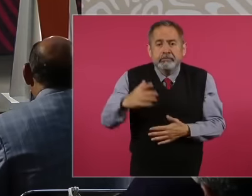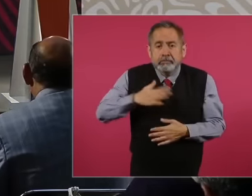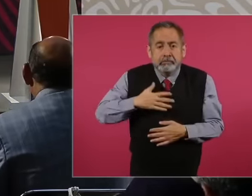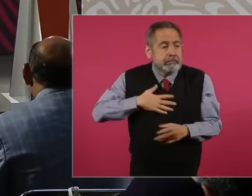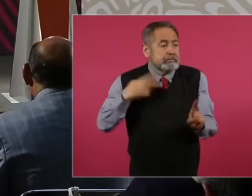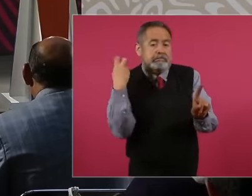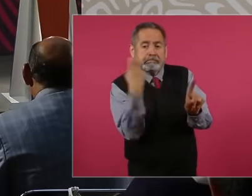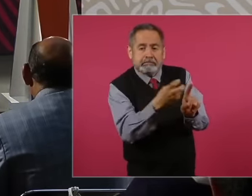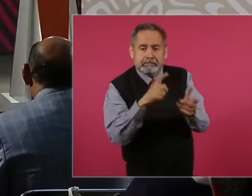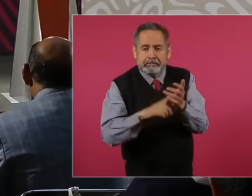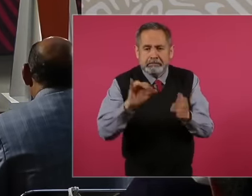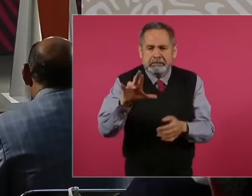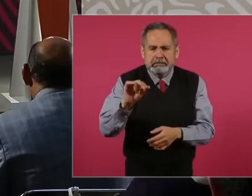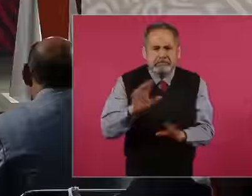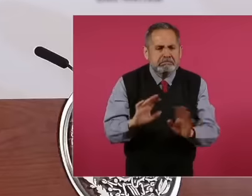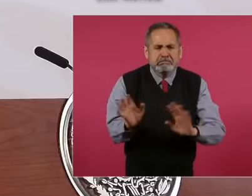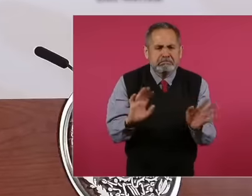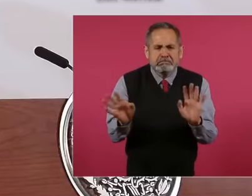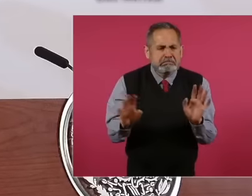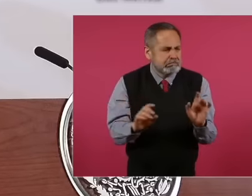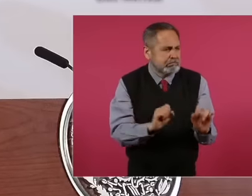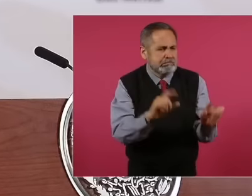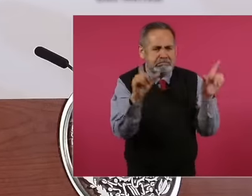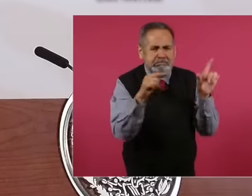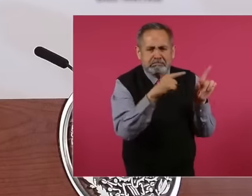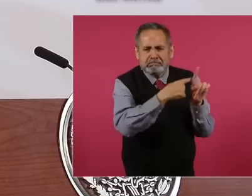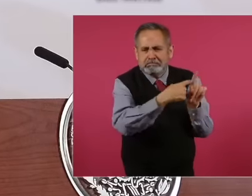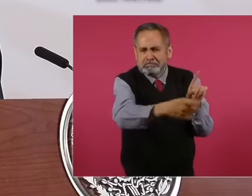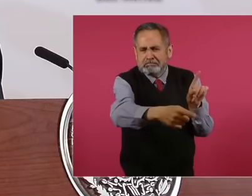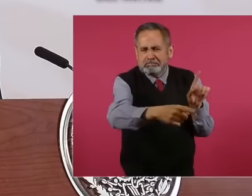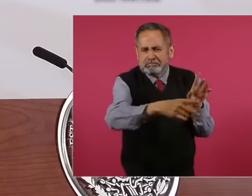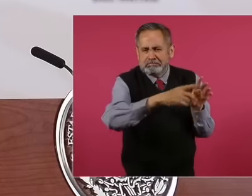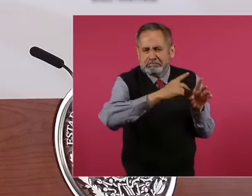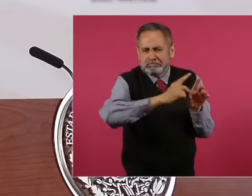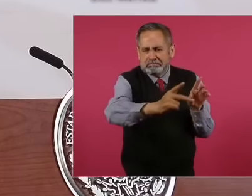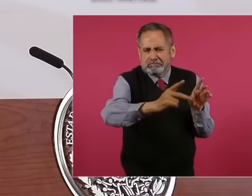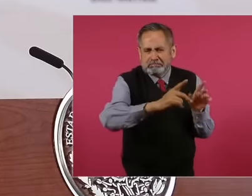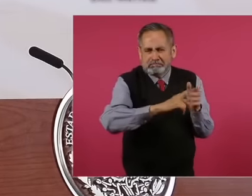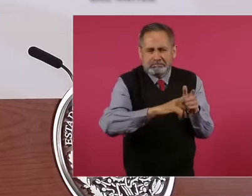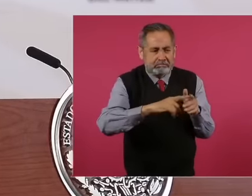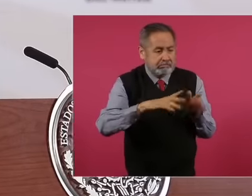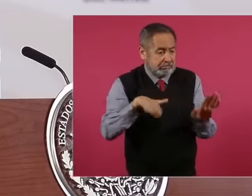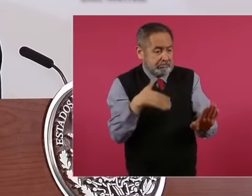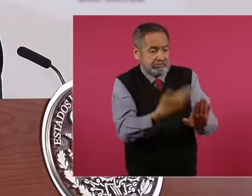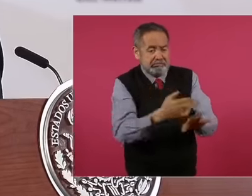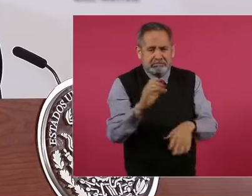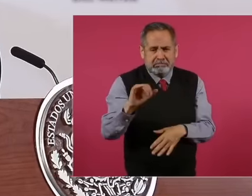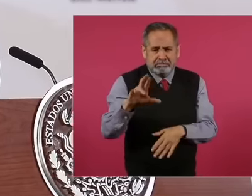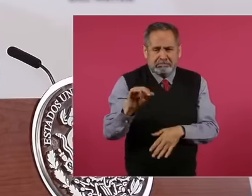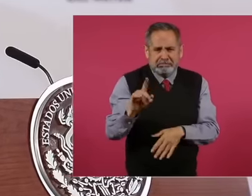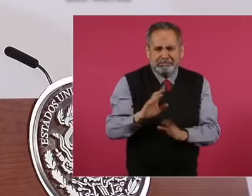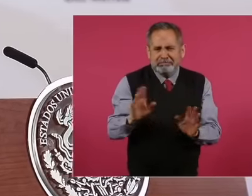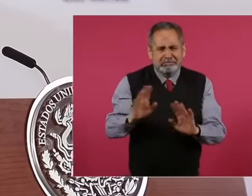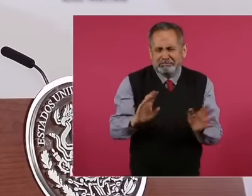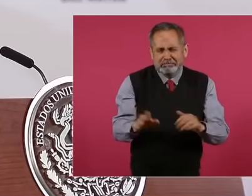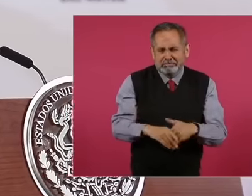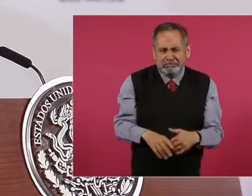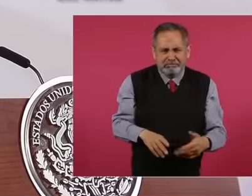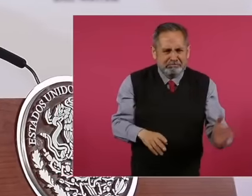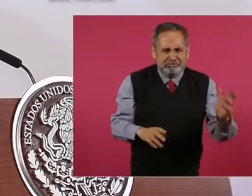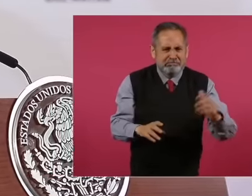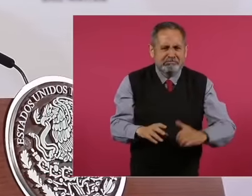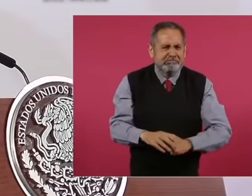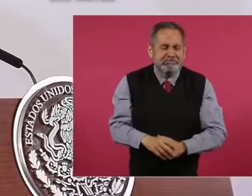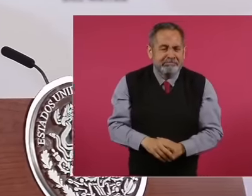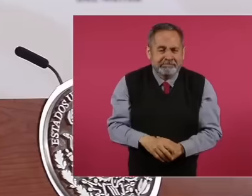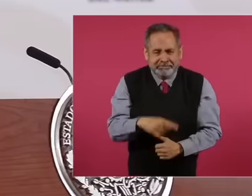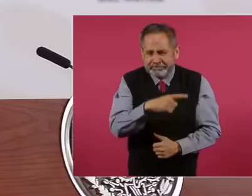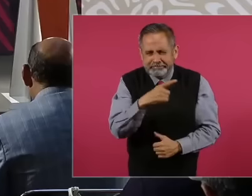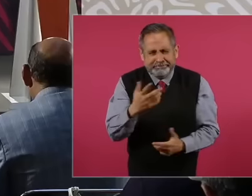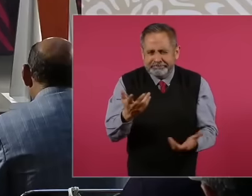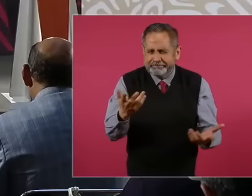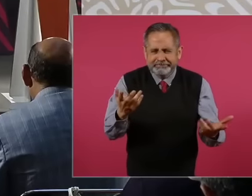because he says no, it was for this guy to bother him, it's not that the other thing is a poem,